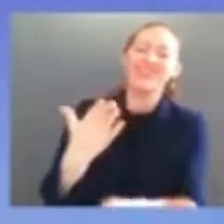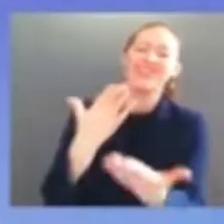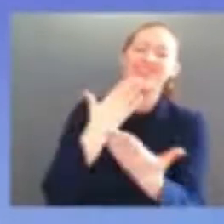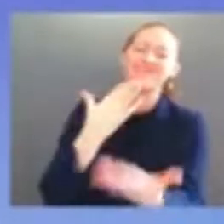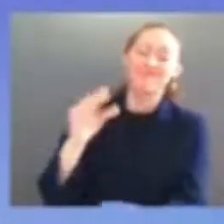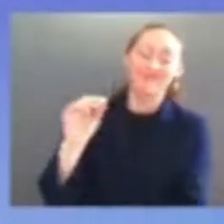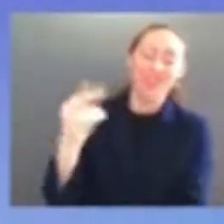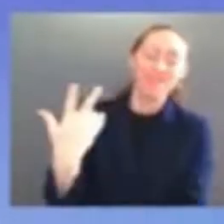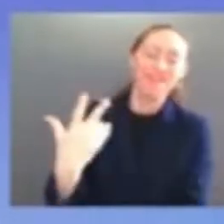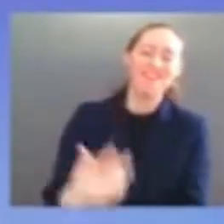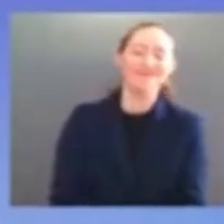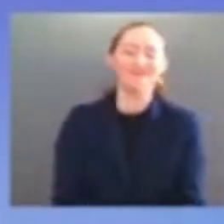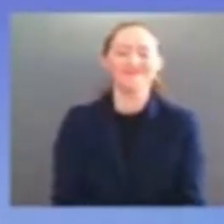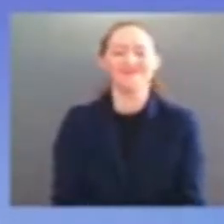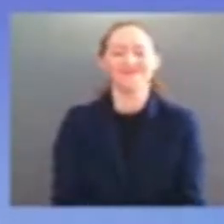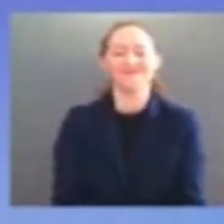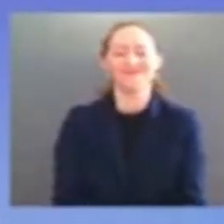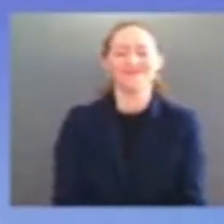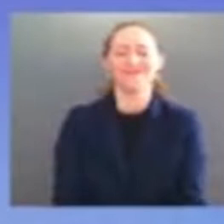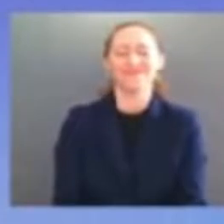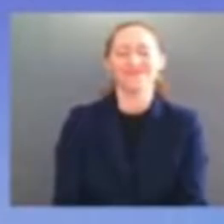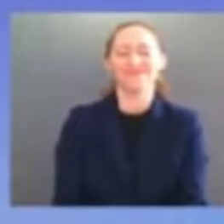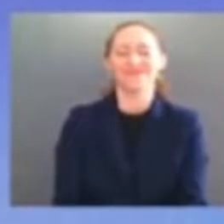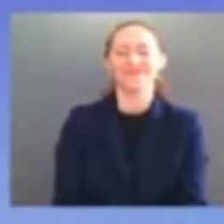the first really smart decision i made in this administration